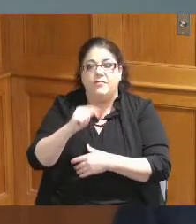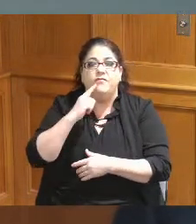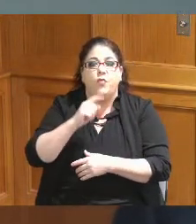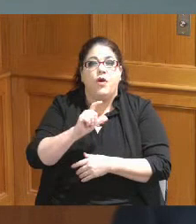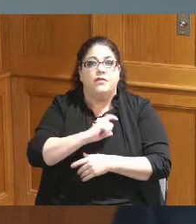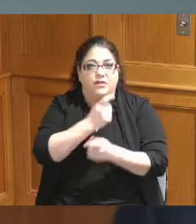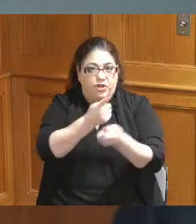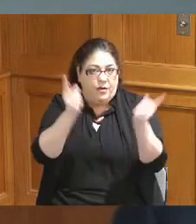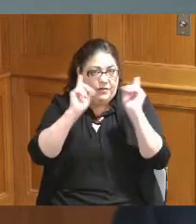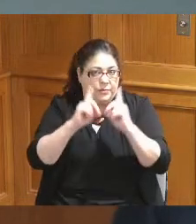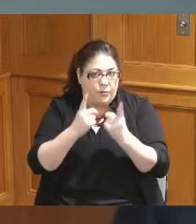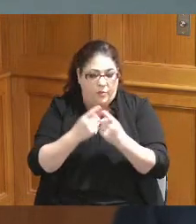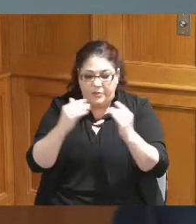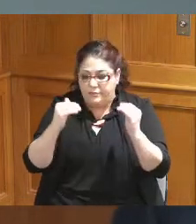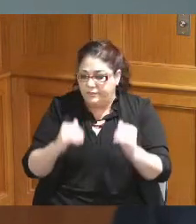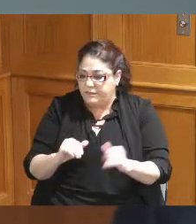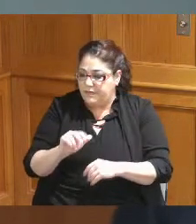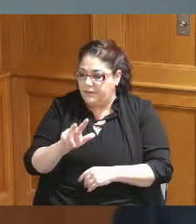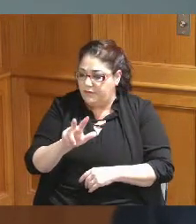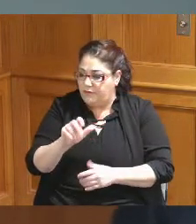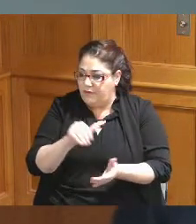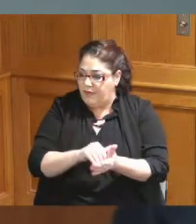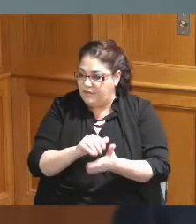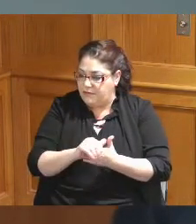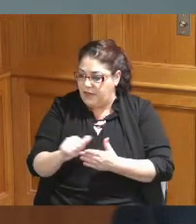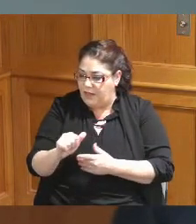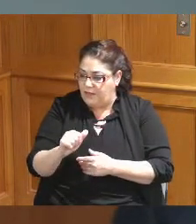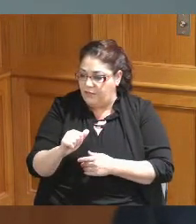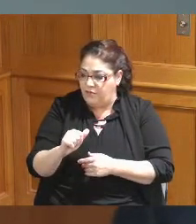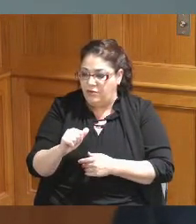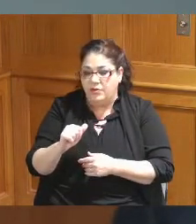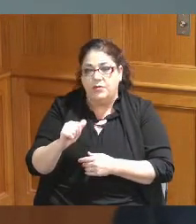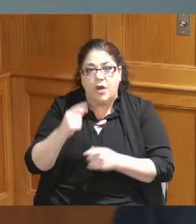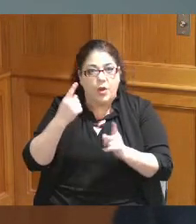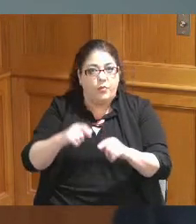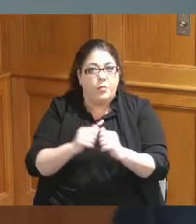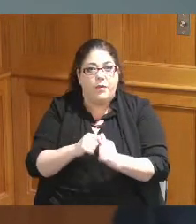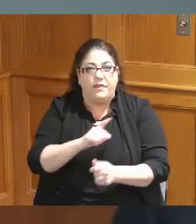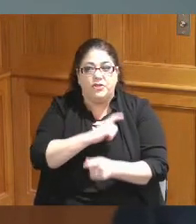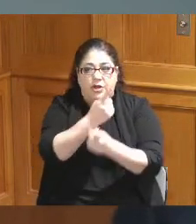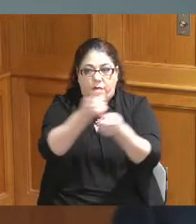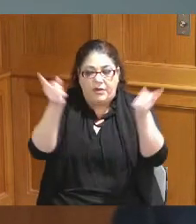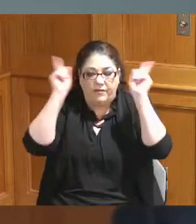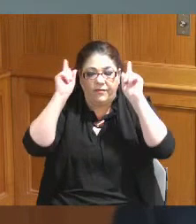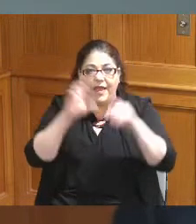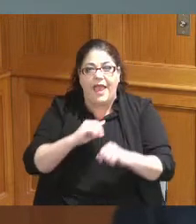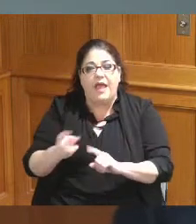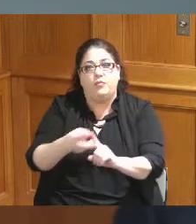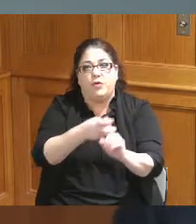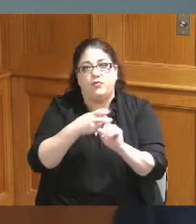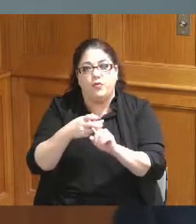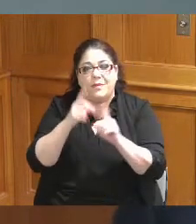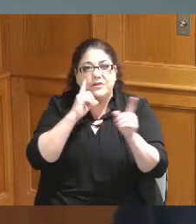hundred thousand dollar agreement between the Sheriff and recruitment strategies LLC